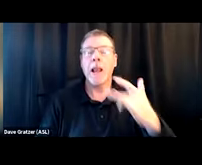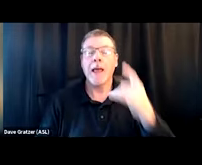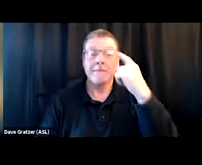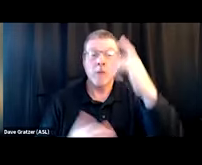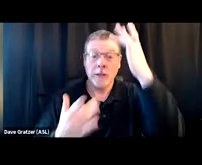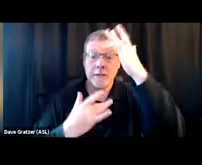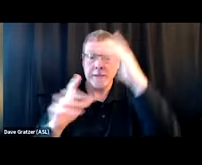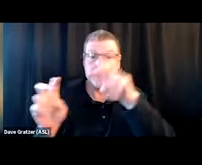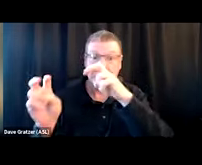when sharing pipes?